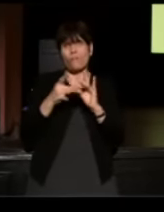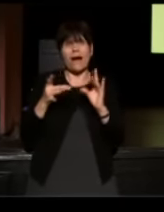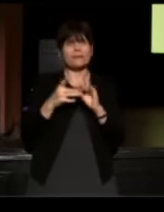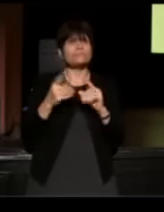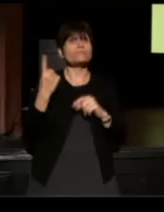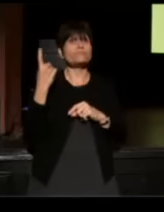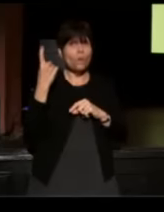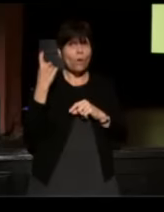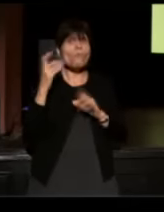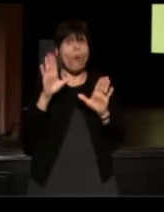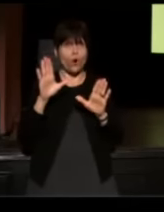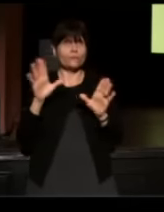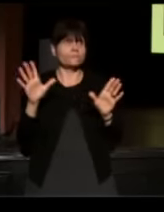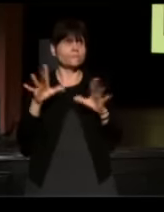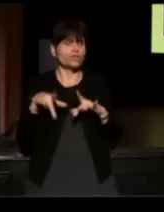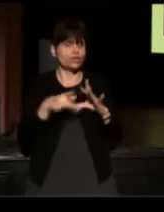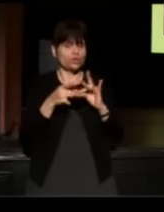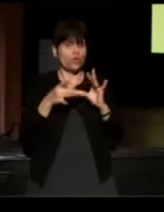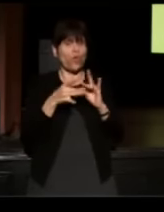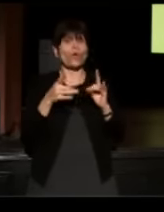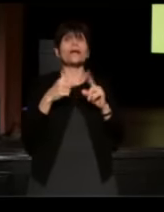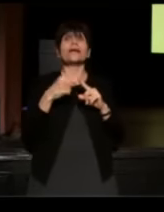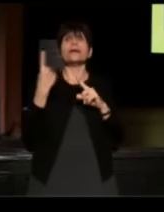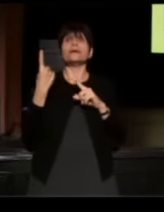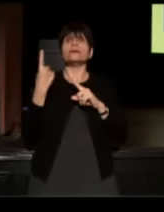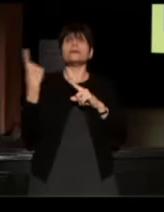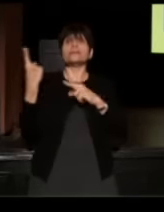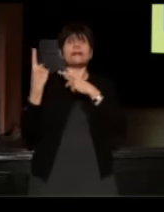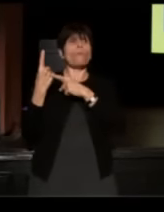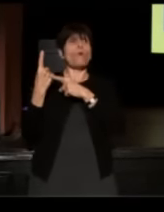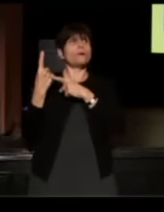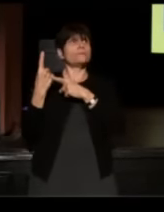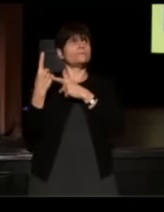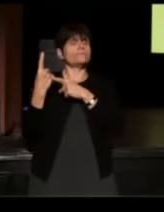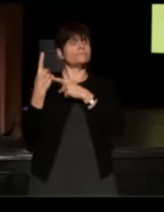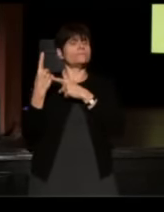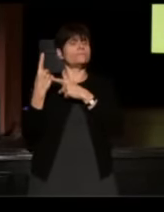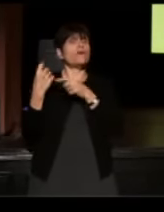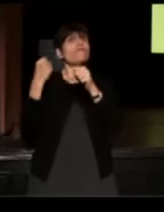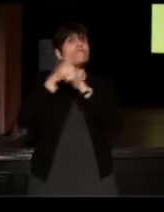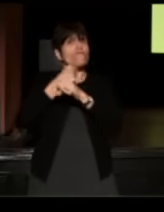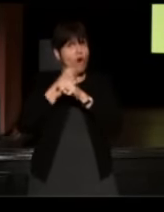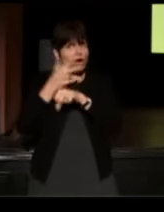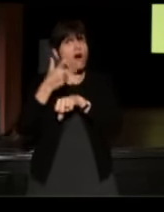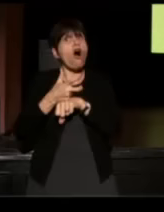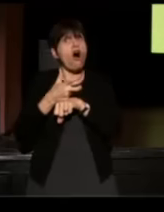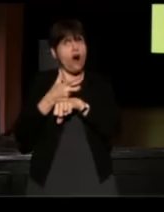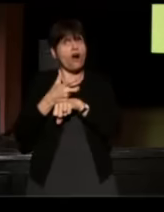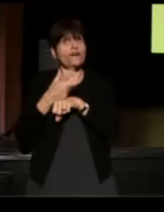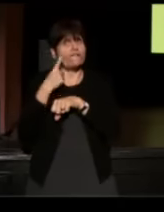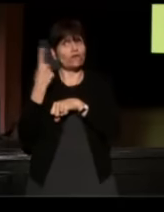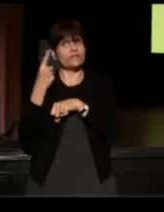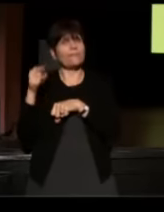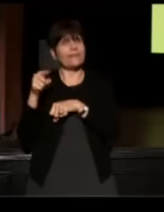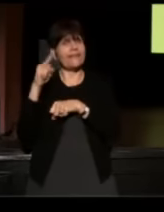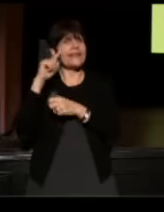I'm going to play one more story about someone who fought hard for something that he believed in